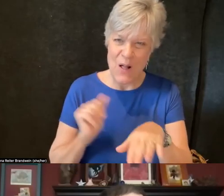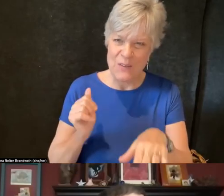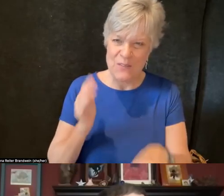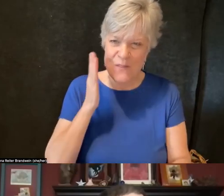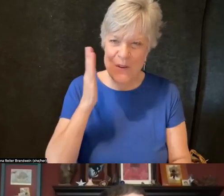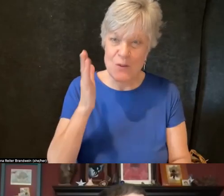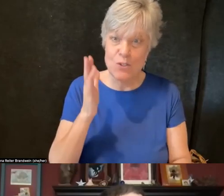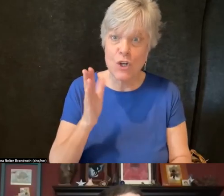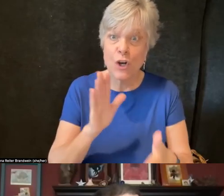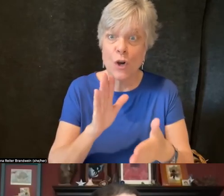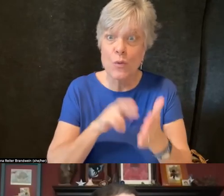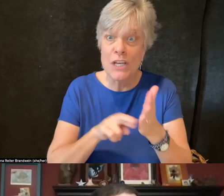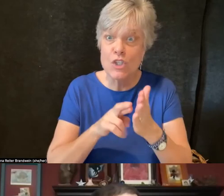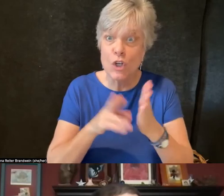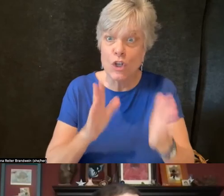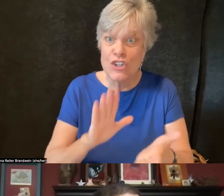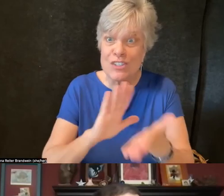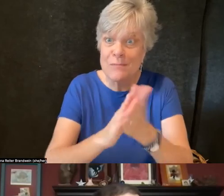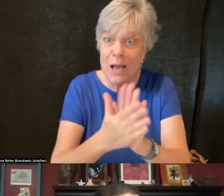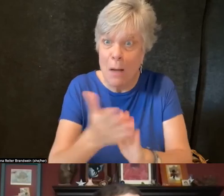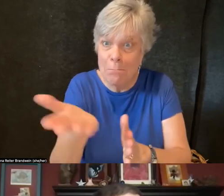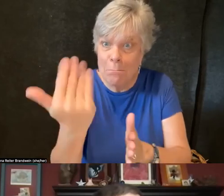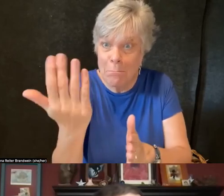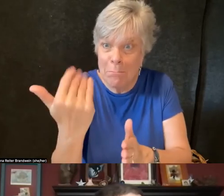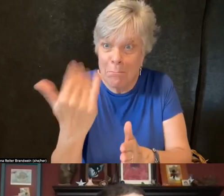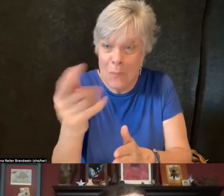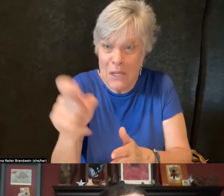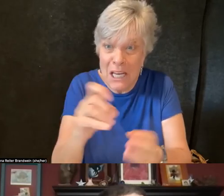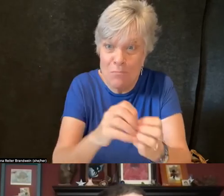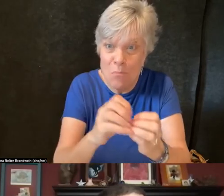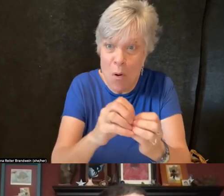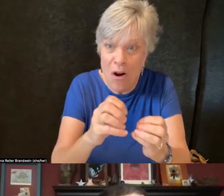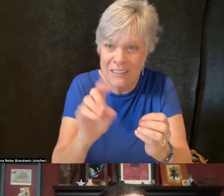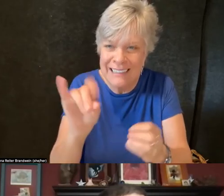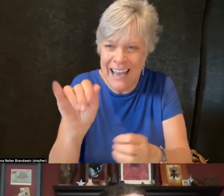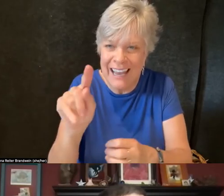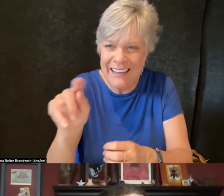in the space that we need more data research